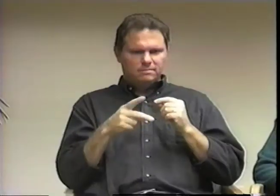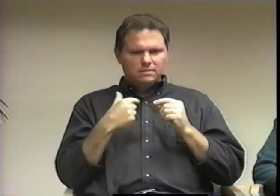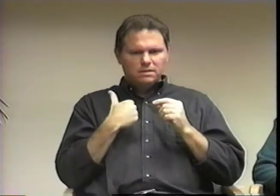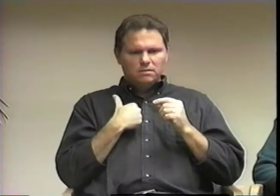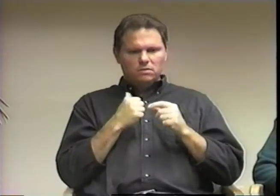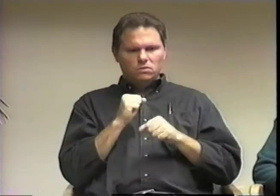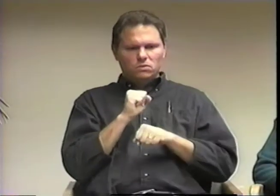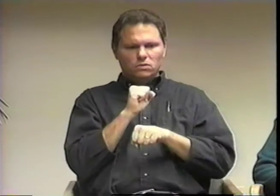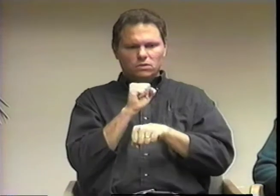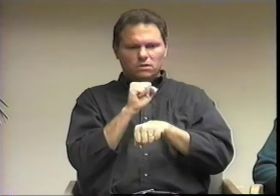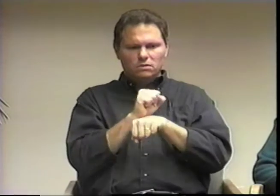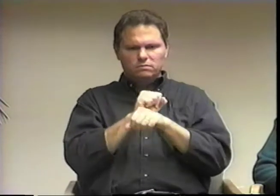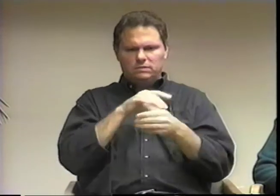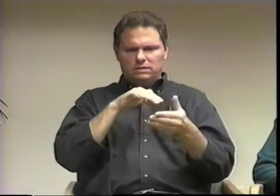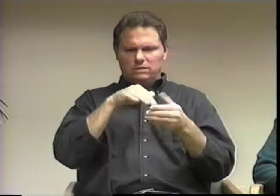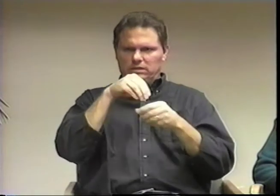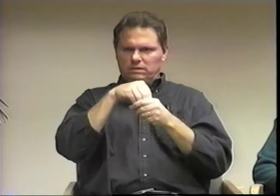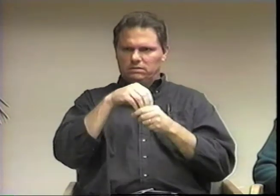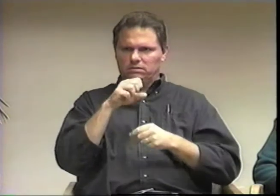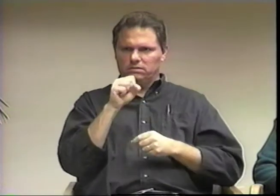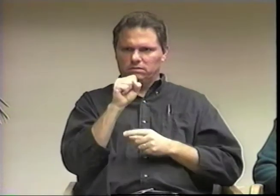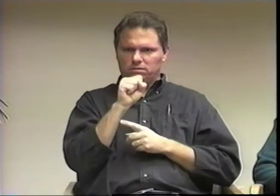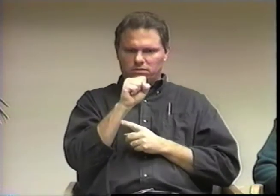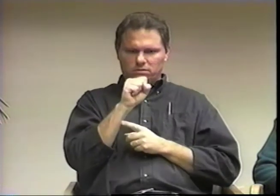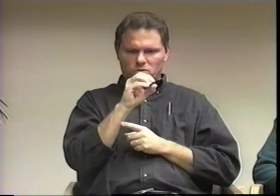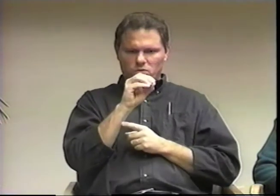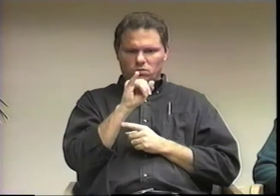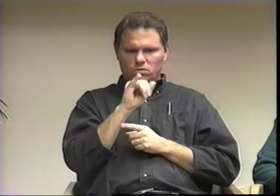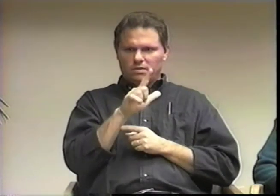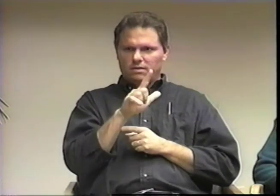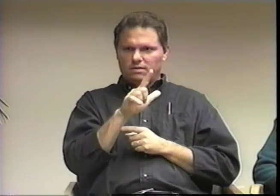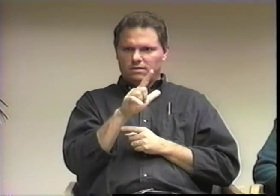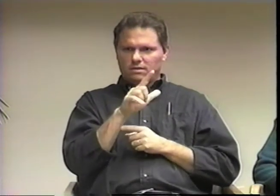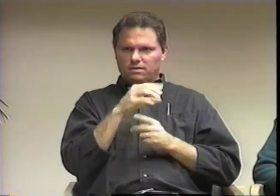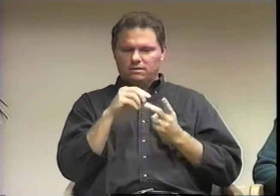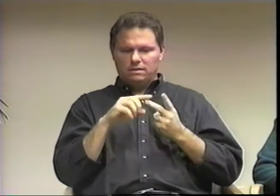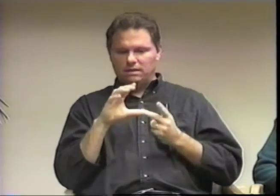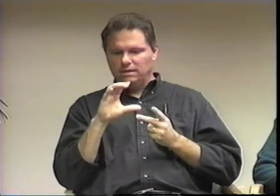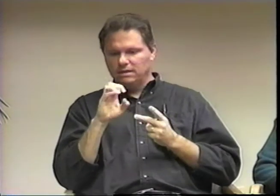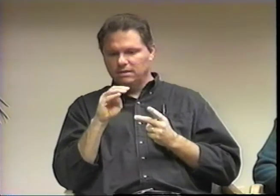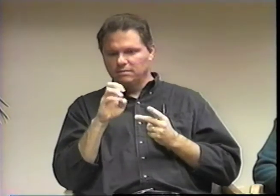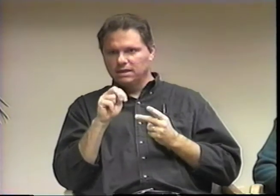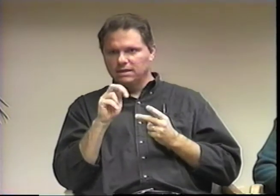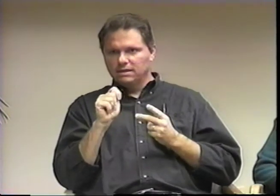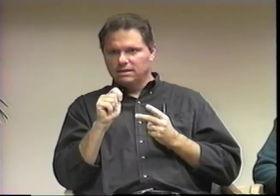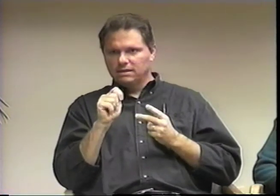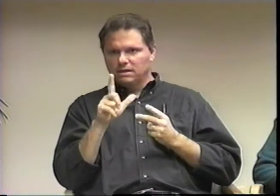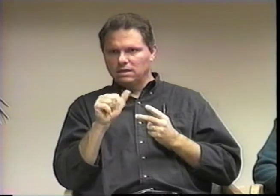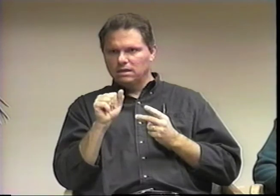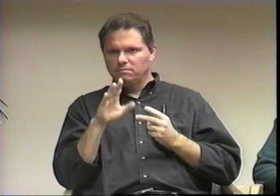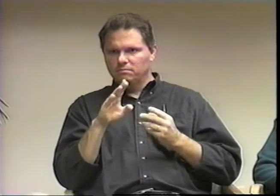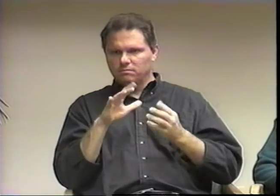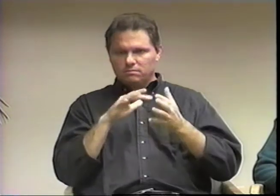All right. I work in the soil and cement lab.